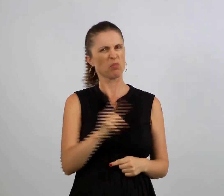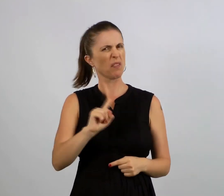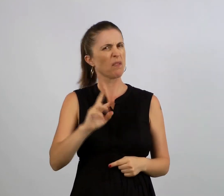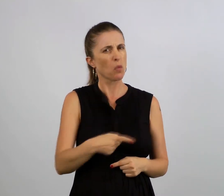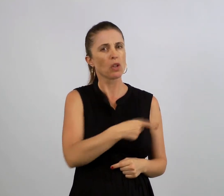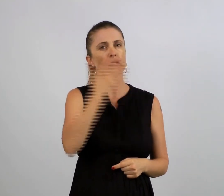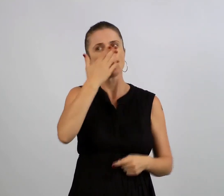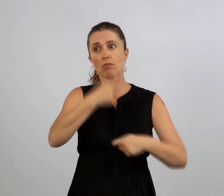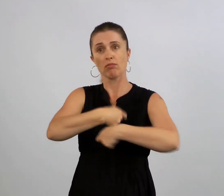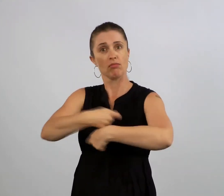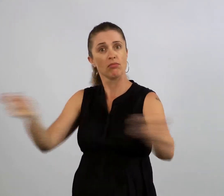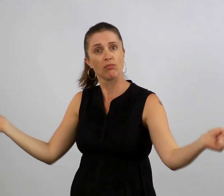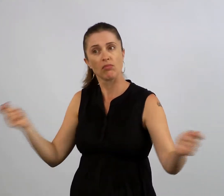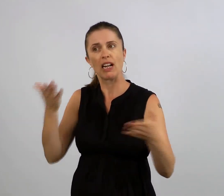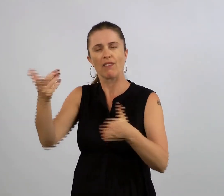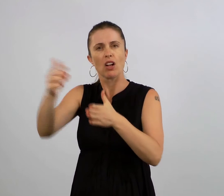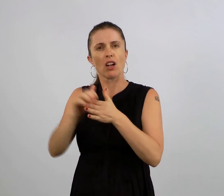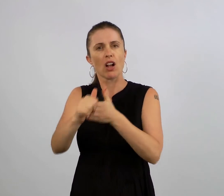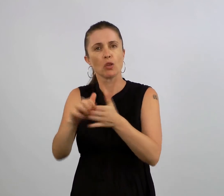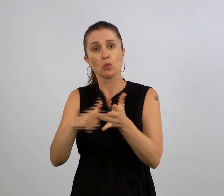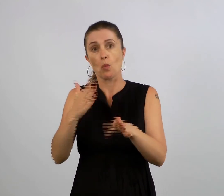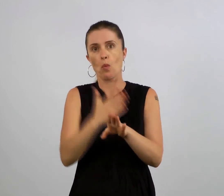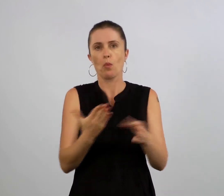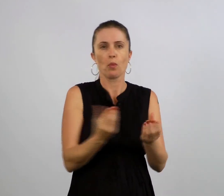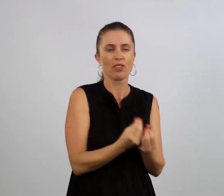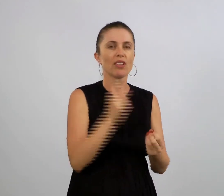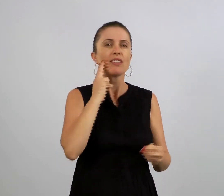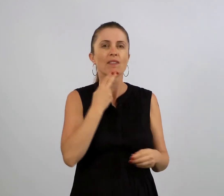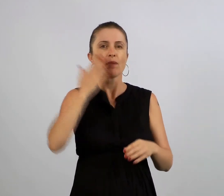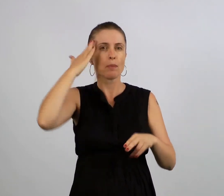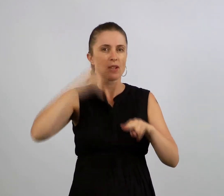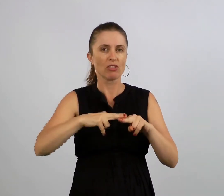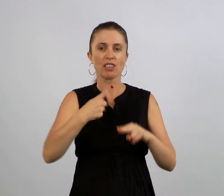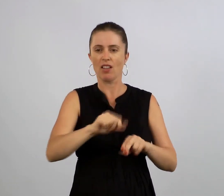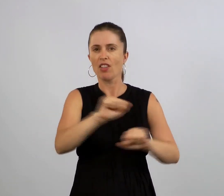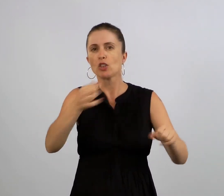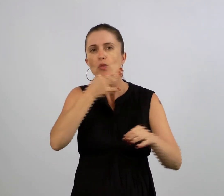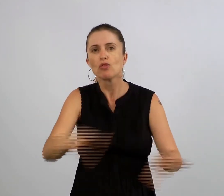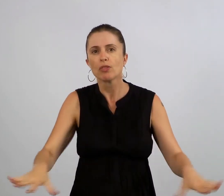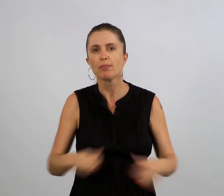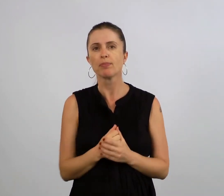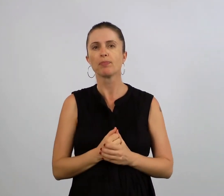The guideline are for distribution to schools to guide them on how to better communication with deaf parents and their children.